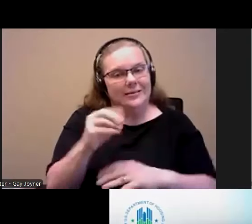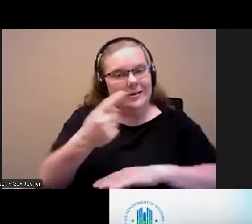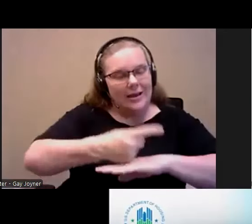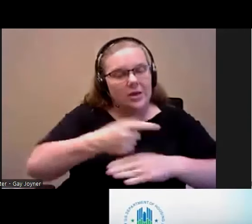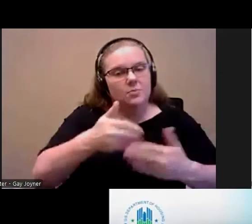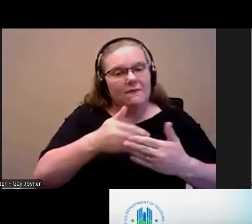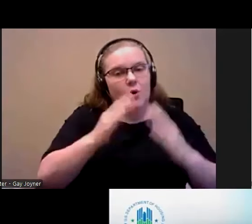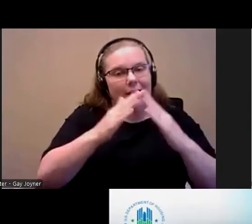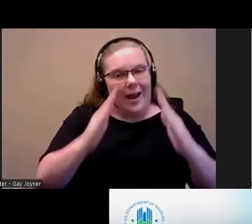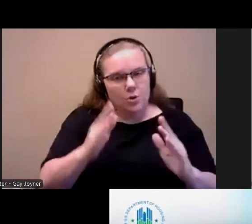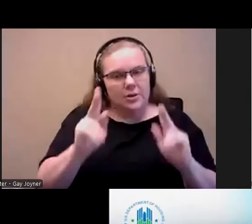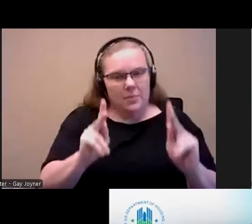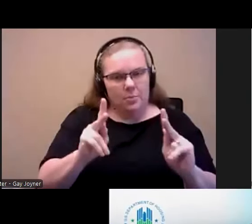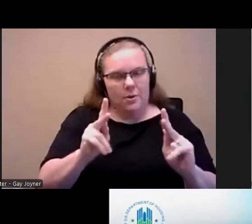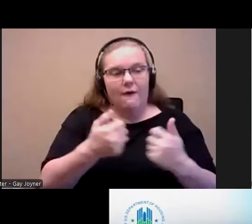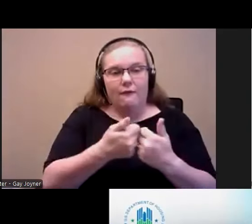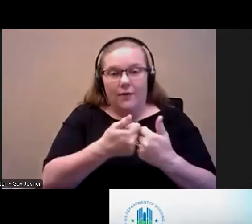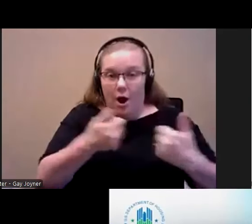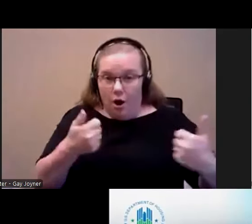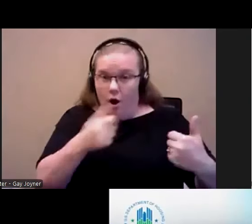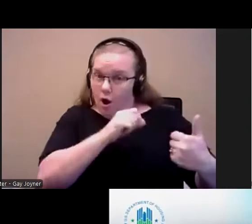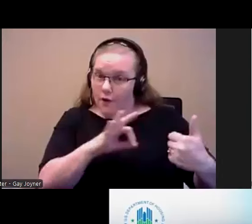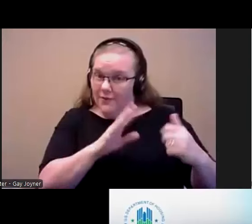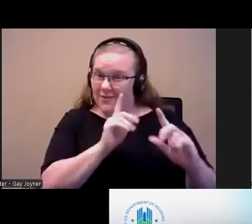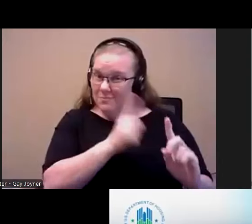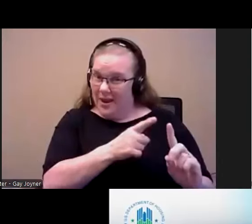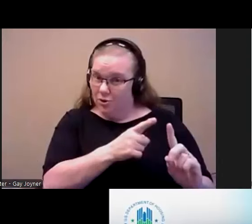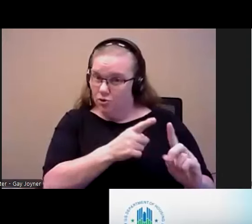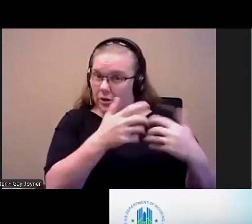anybody off of the separate mainstream voucher waitlist to ensure they give adequate time for